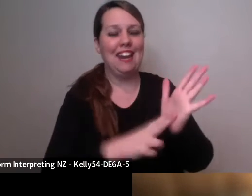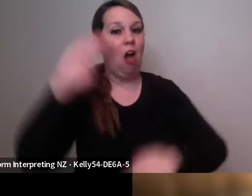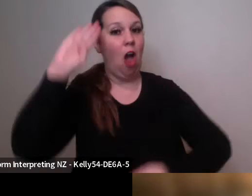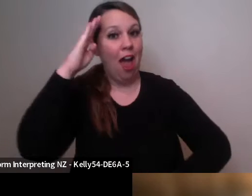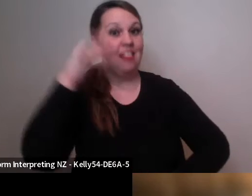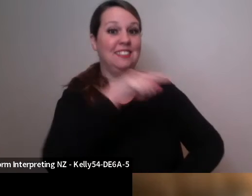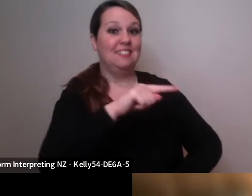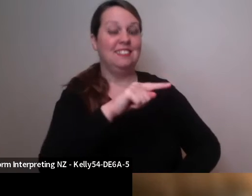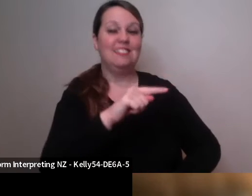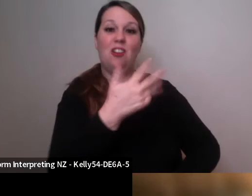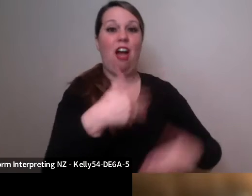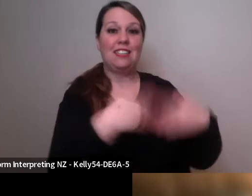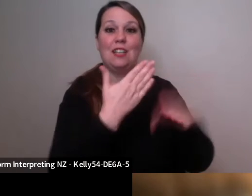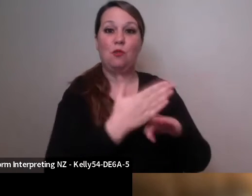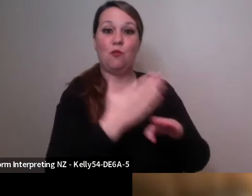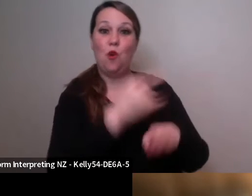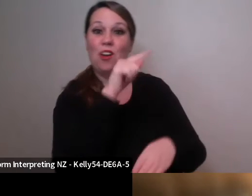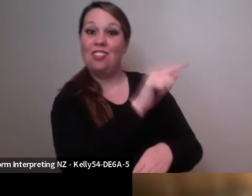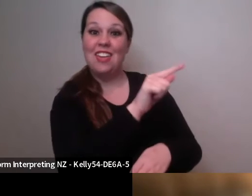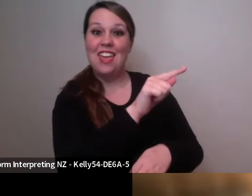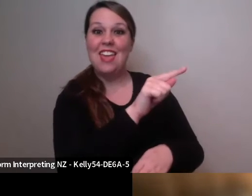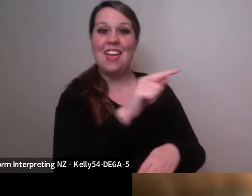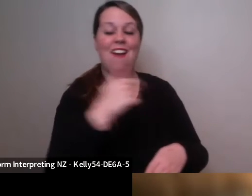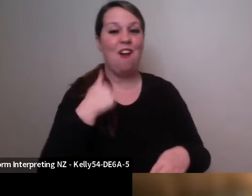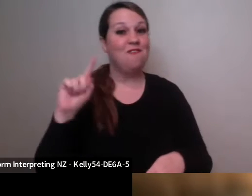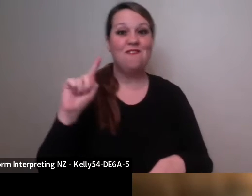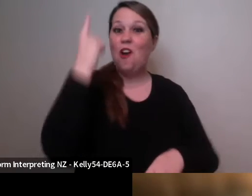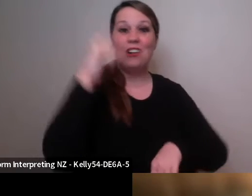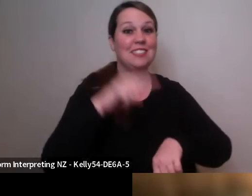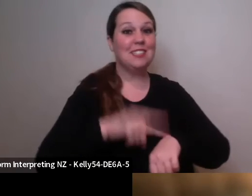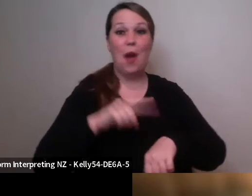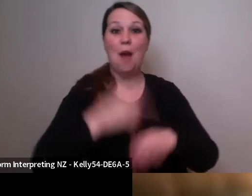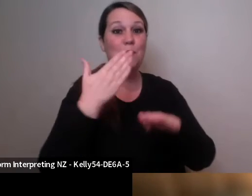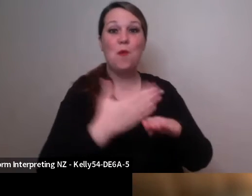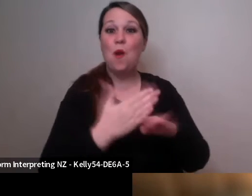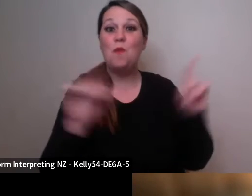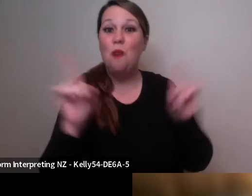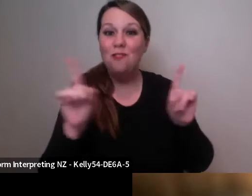be my first ever work for children so it's aimed for children between four